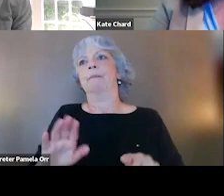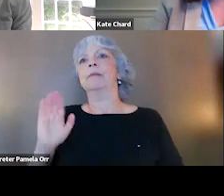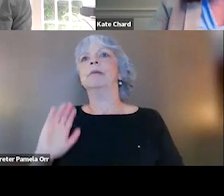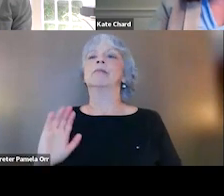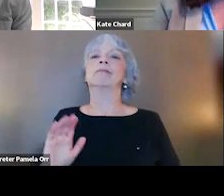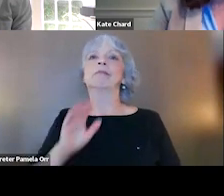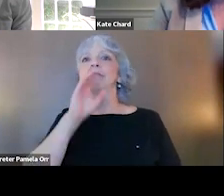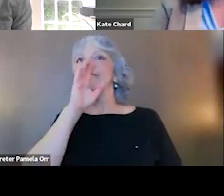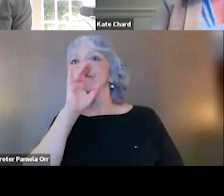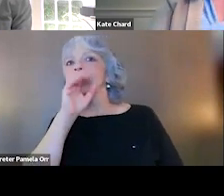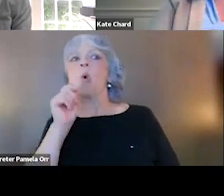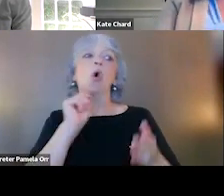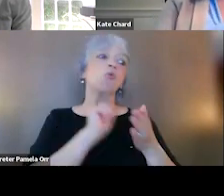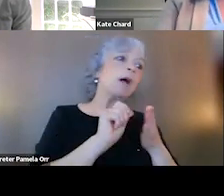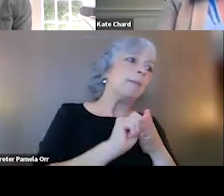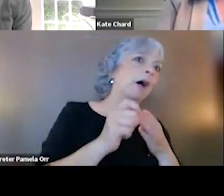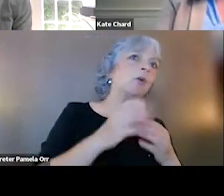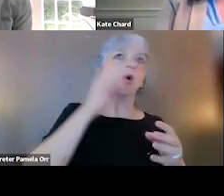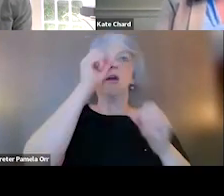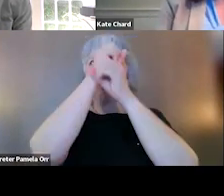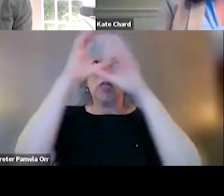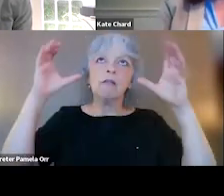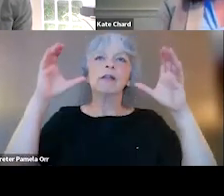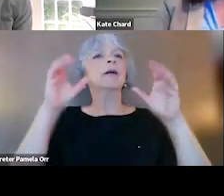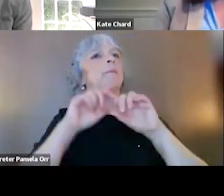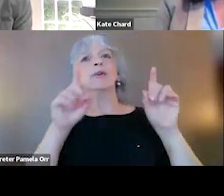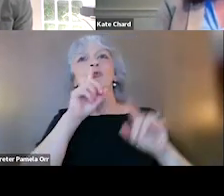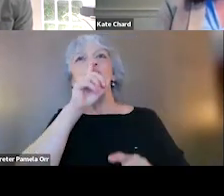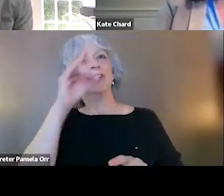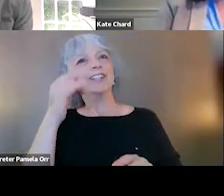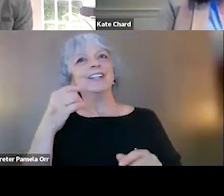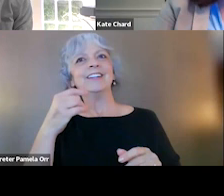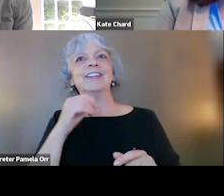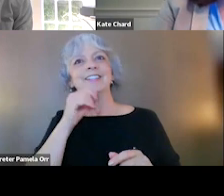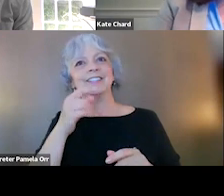or they had to write about it or they had to imagine it. And we really know that that's just not the case.